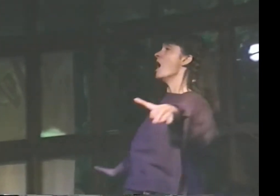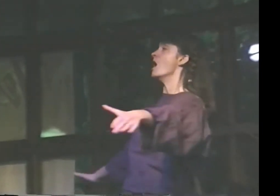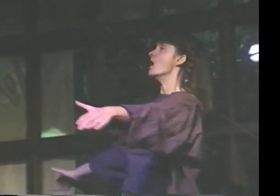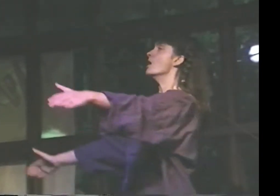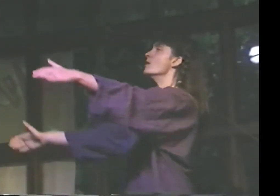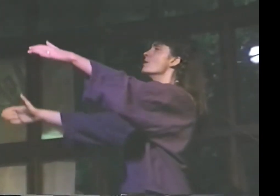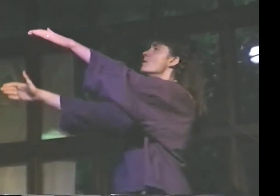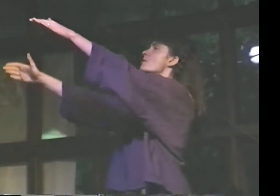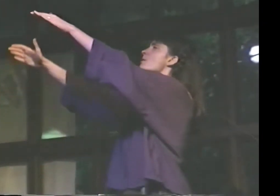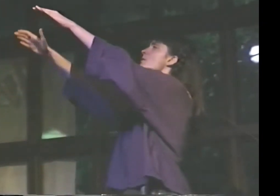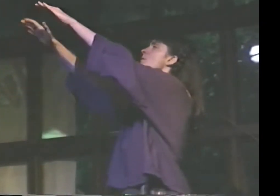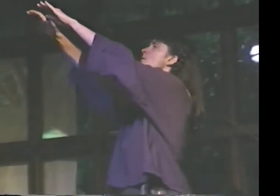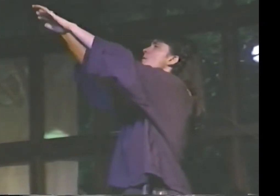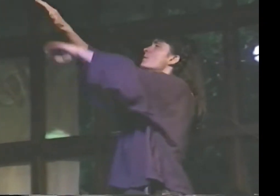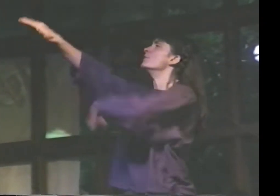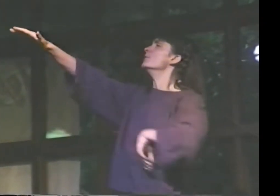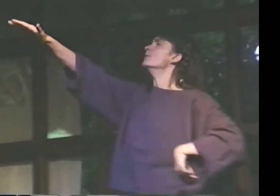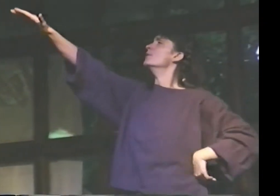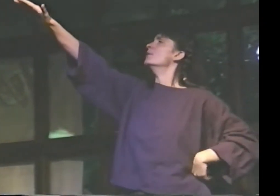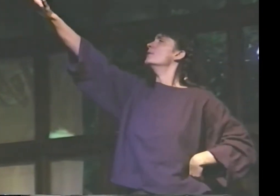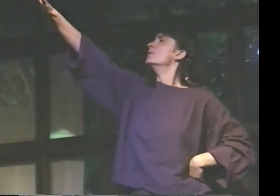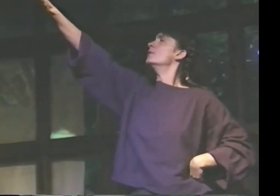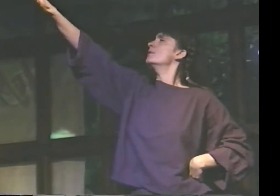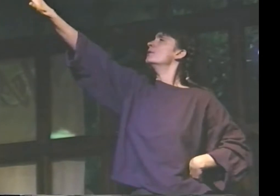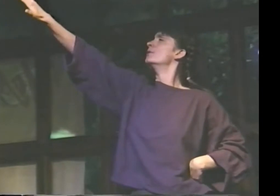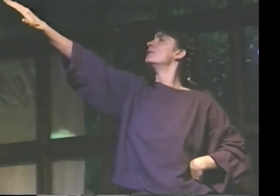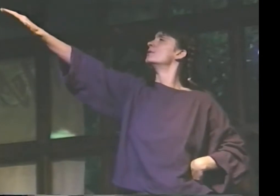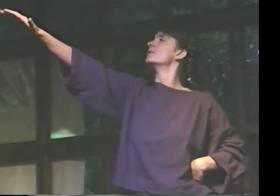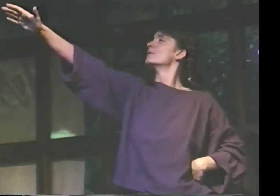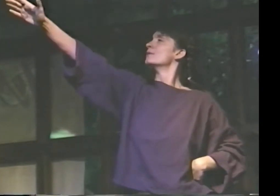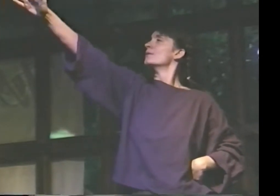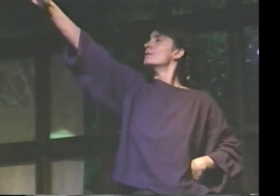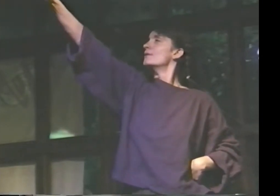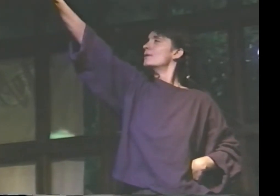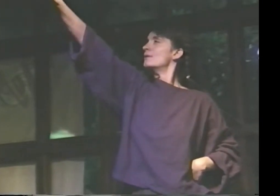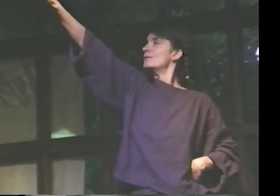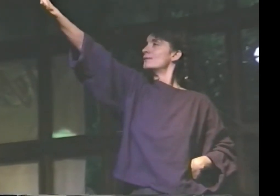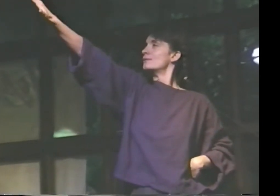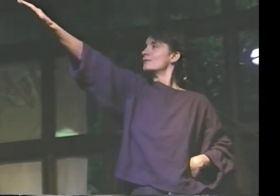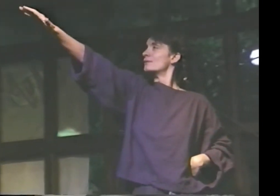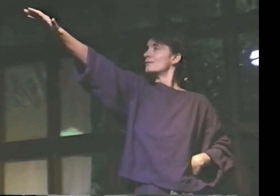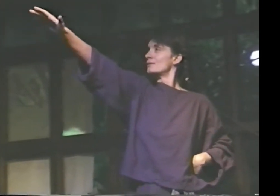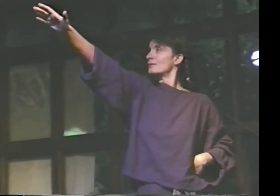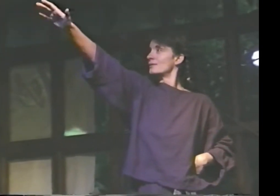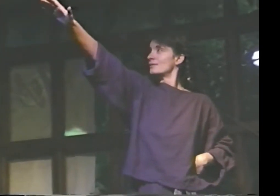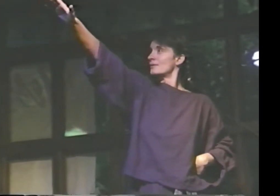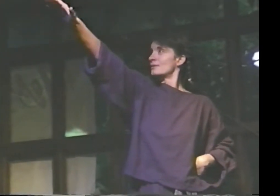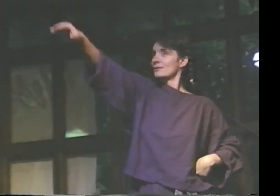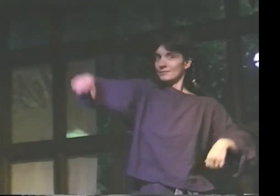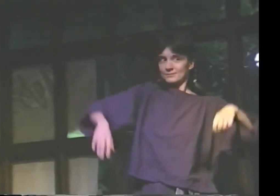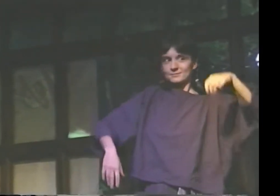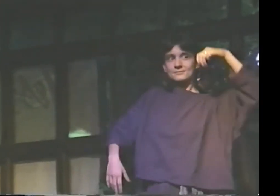THE MOUNTAINSIDE TAKES THE FORM OF A RENOIR WOMAN